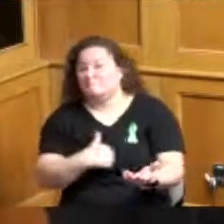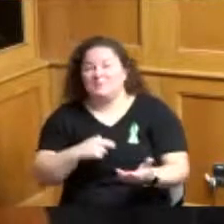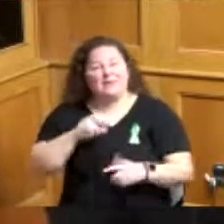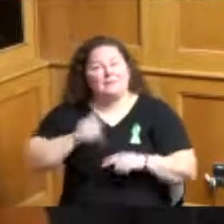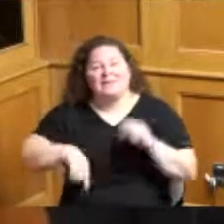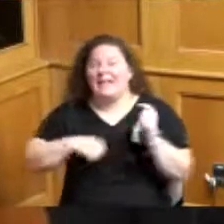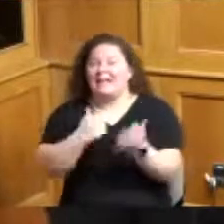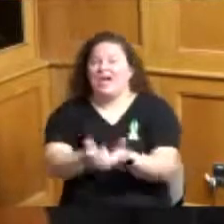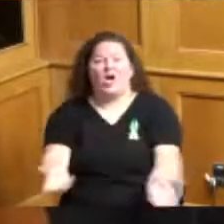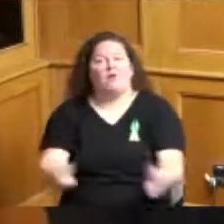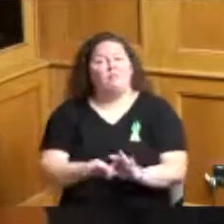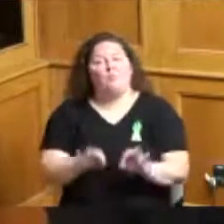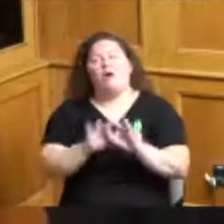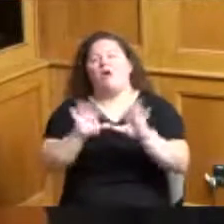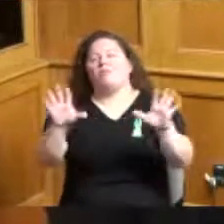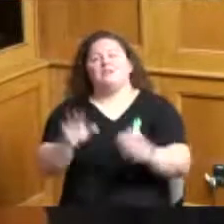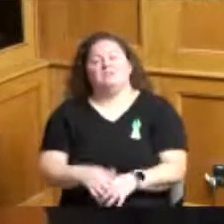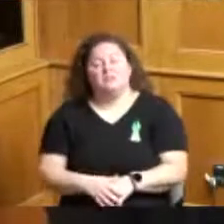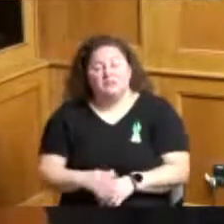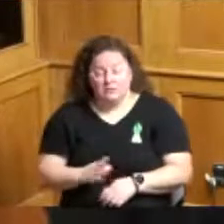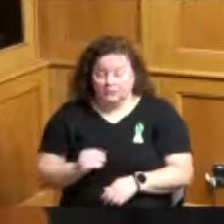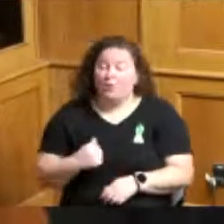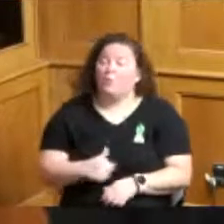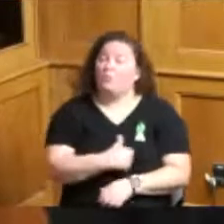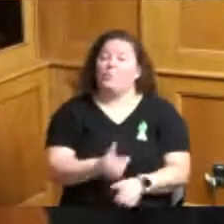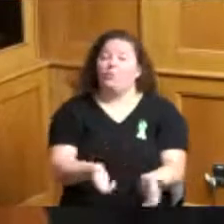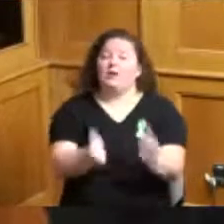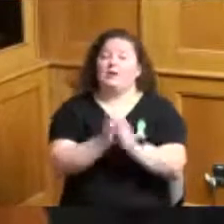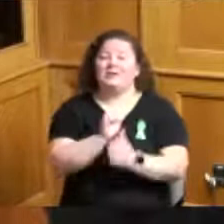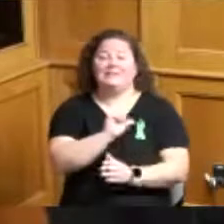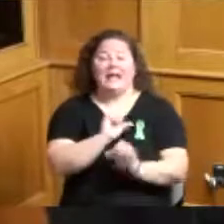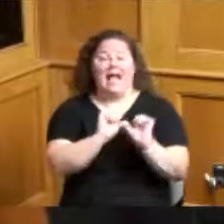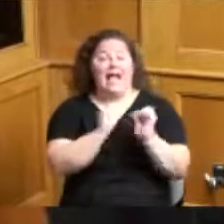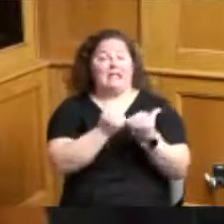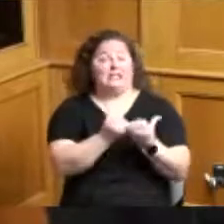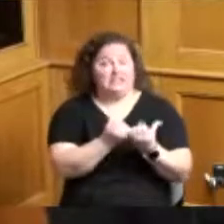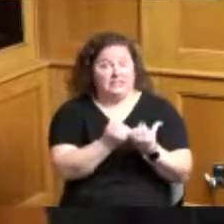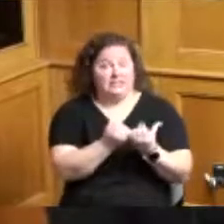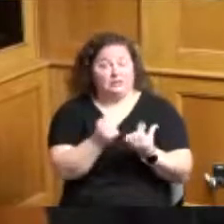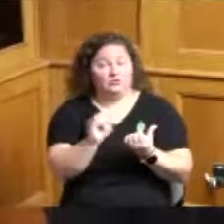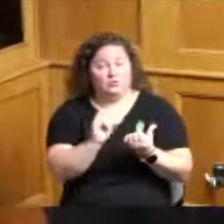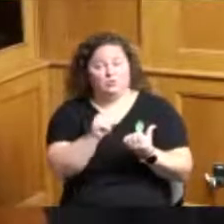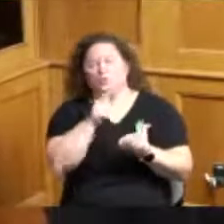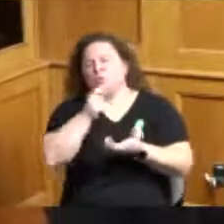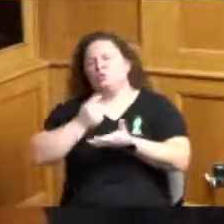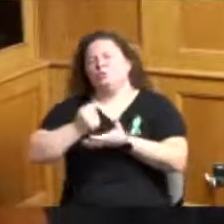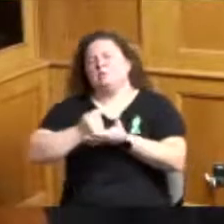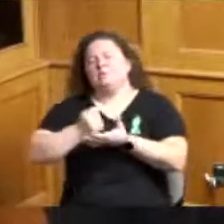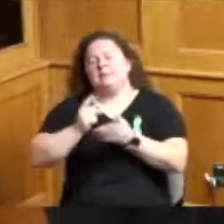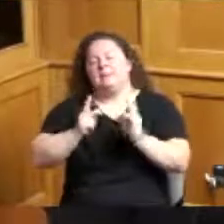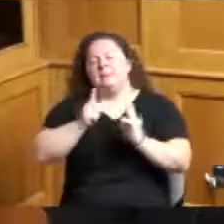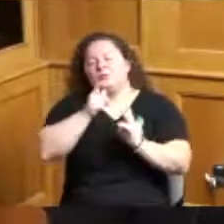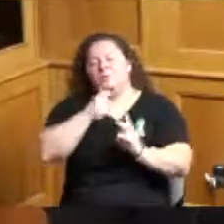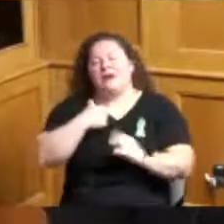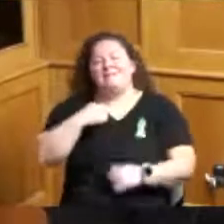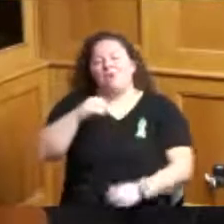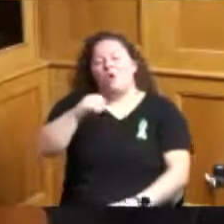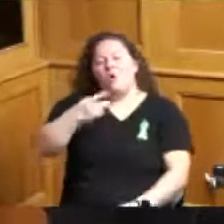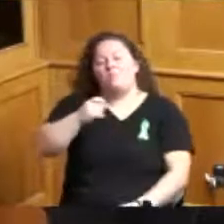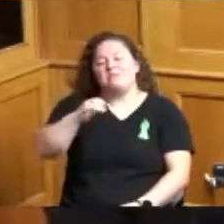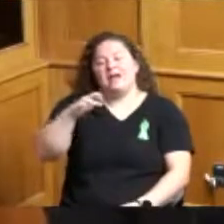we also ask that you give us agencies who are treating folks with opioid use disorder access to